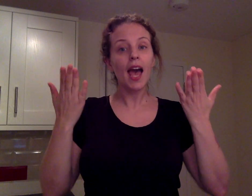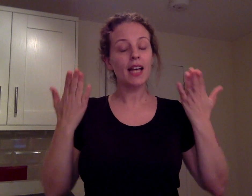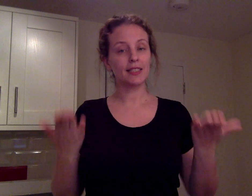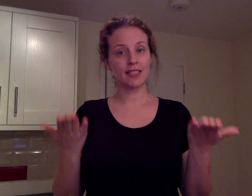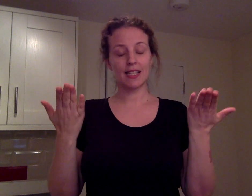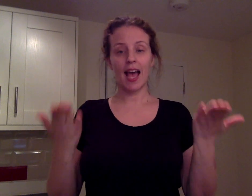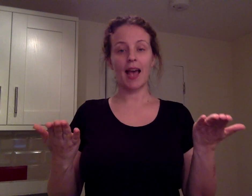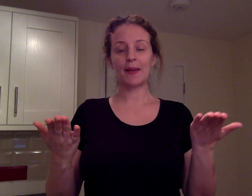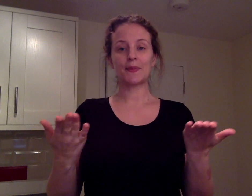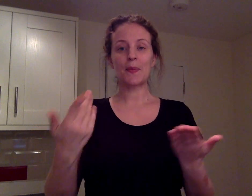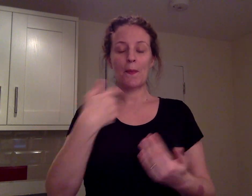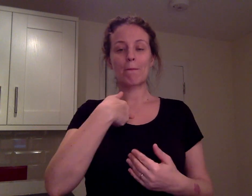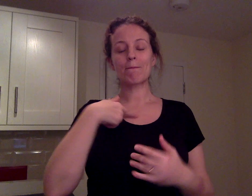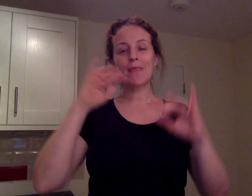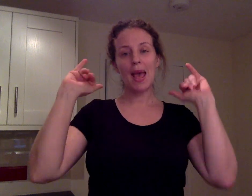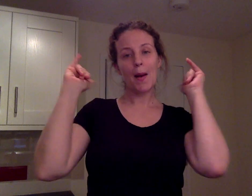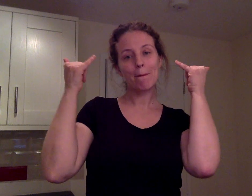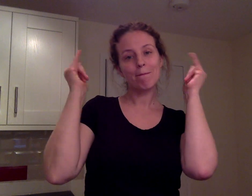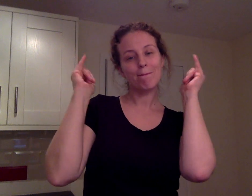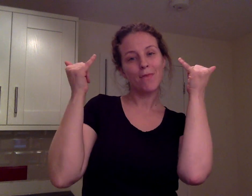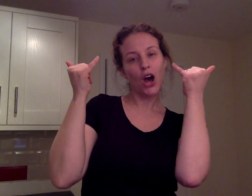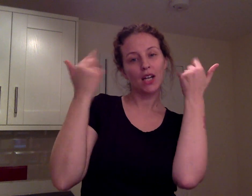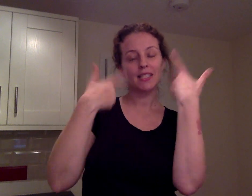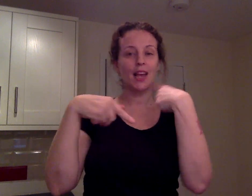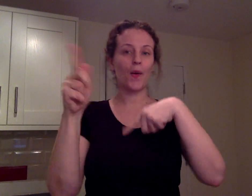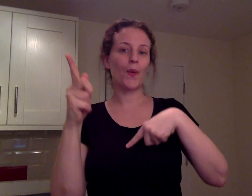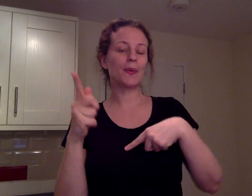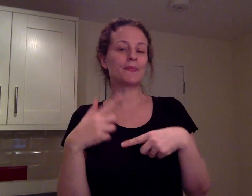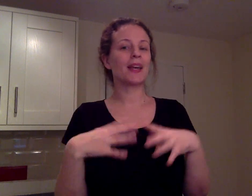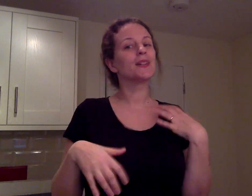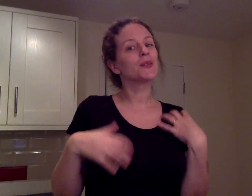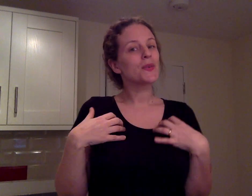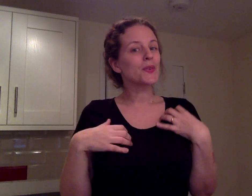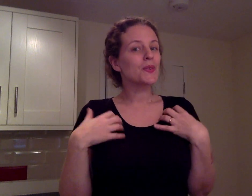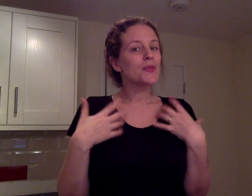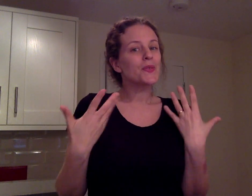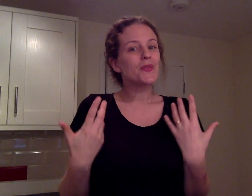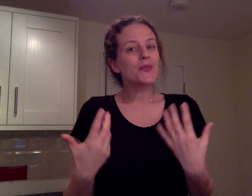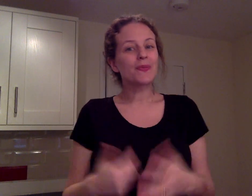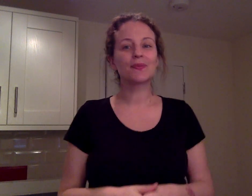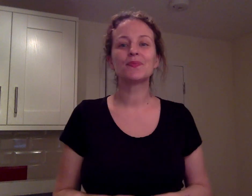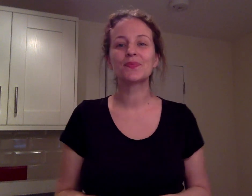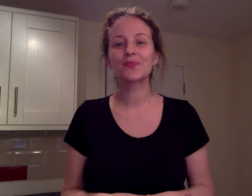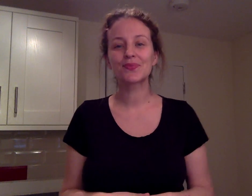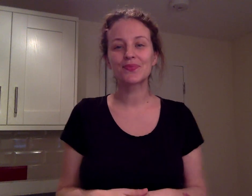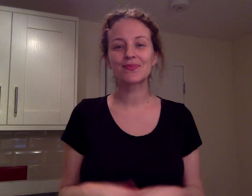Today me [or I] party go, excited.